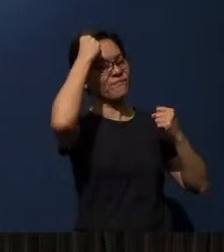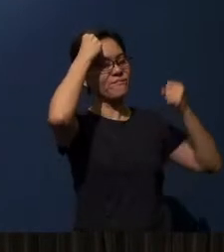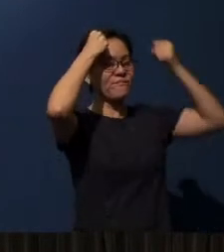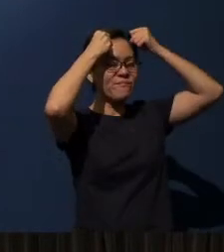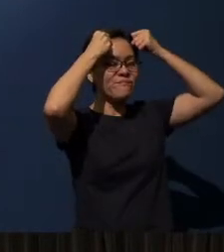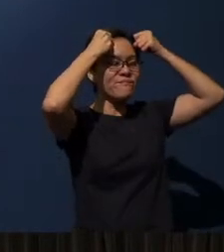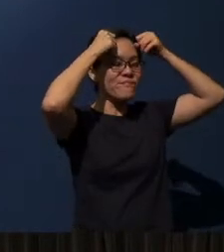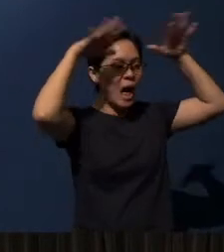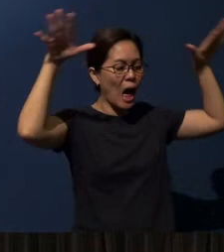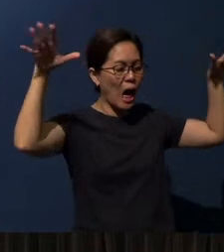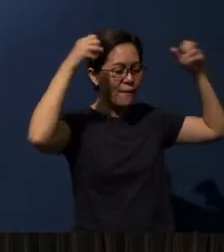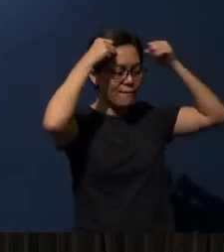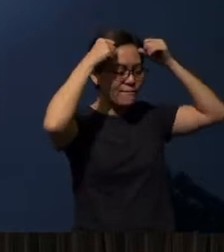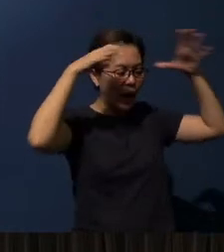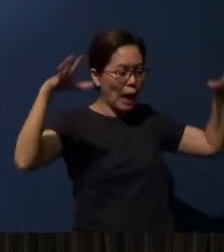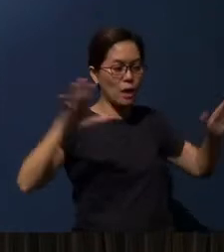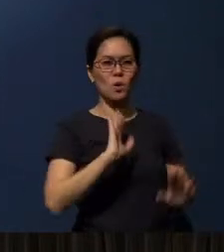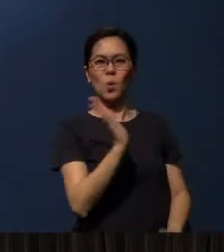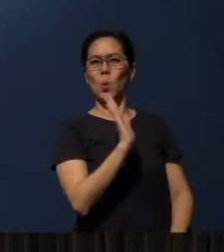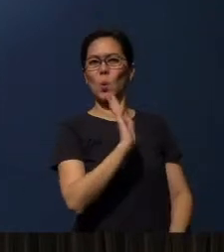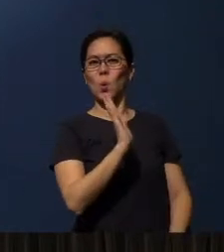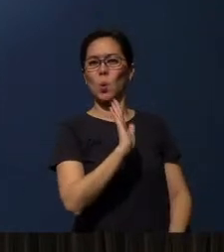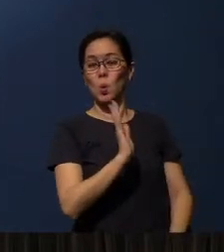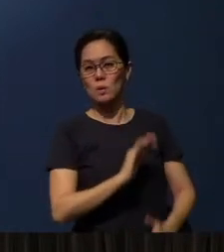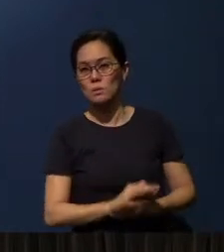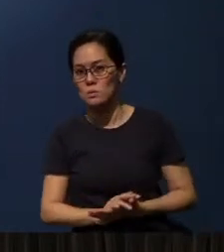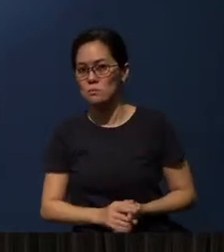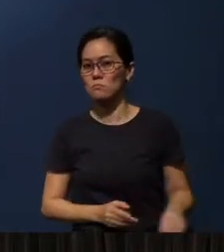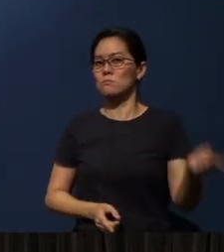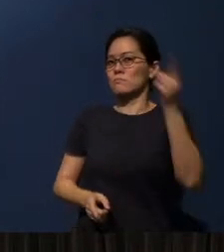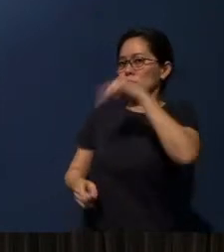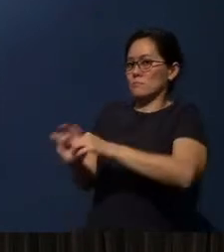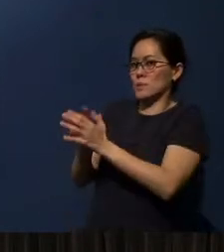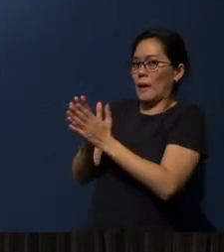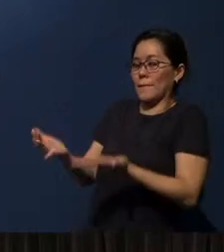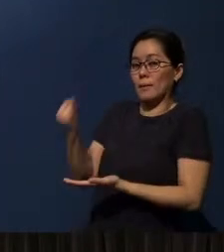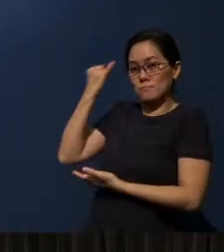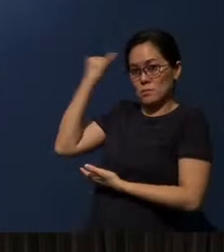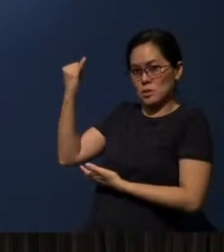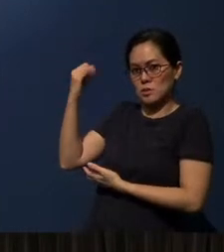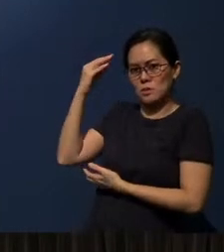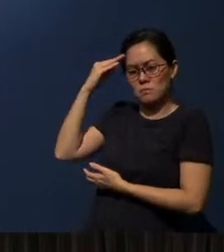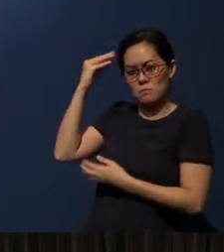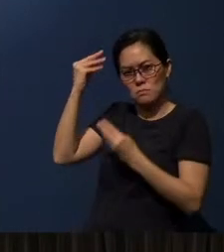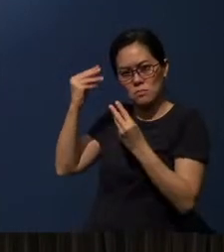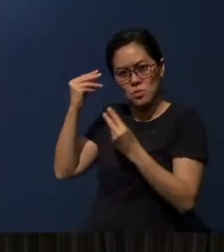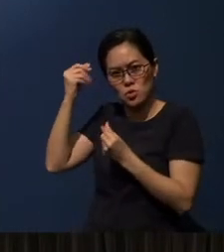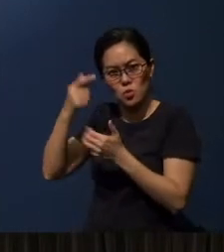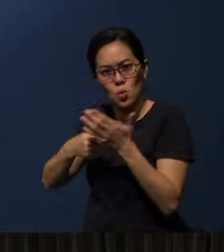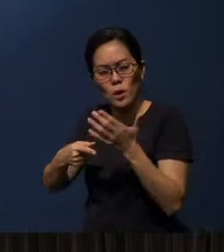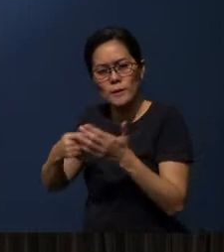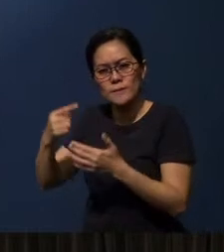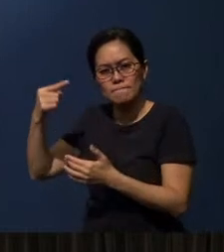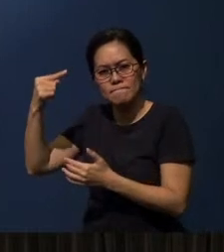That is the eastern idea of meditations. But the biblical idea of meditation is this. It’s to think.